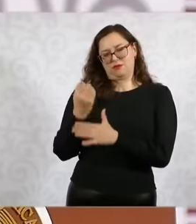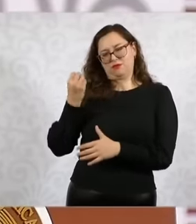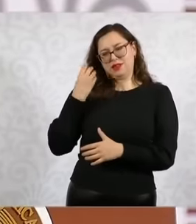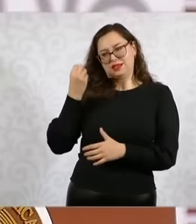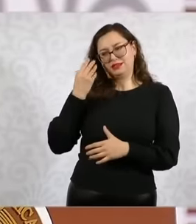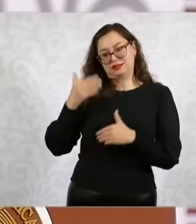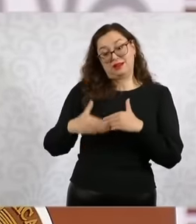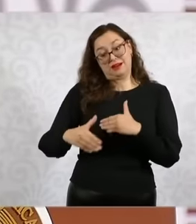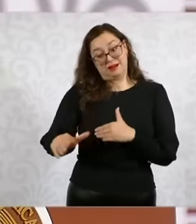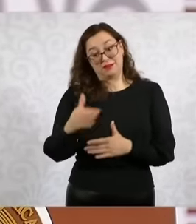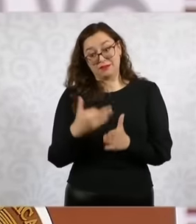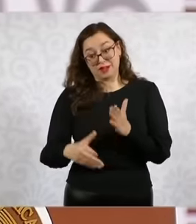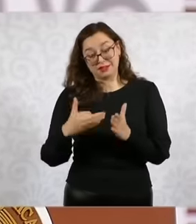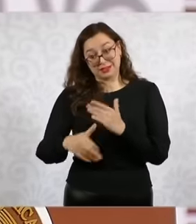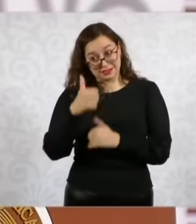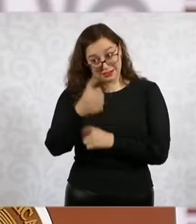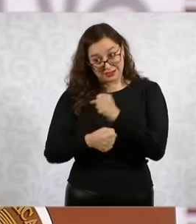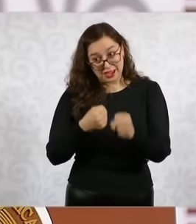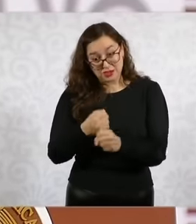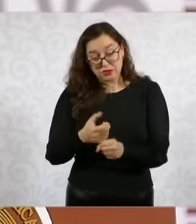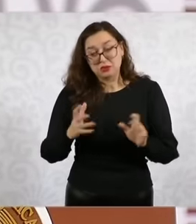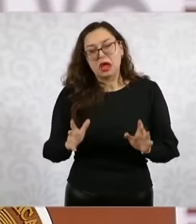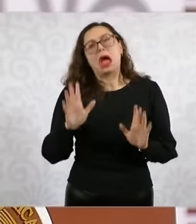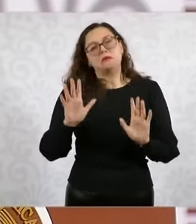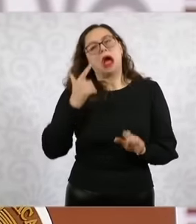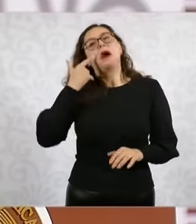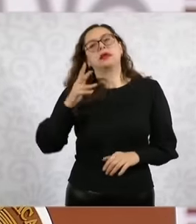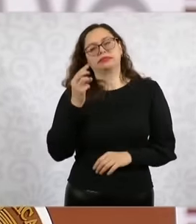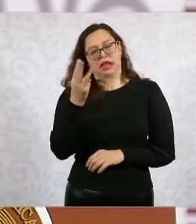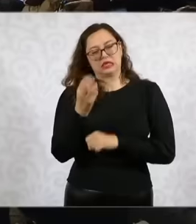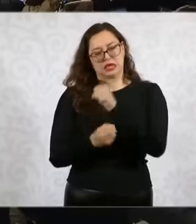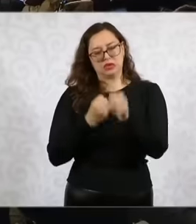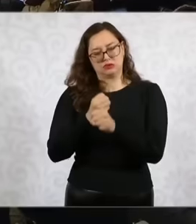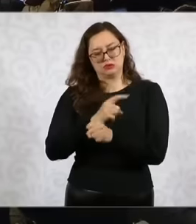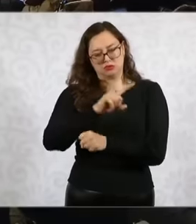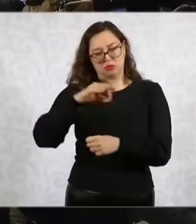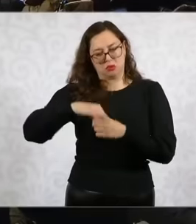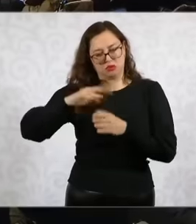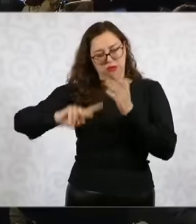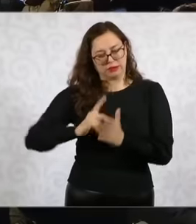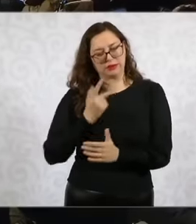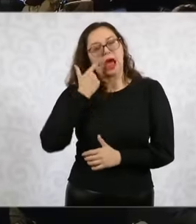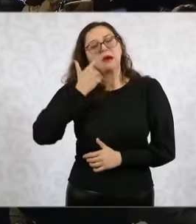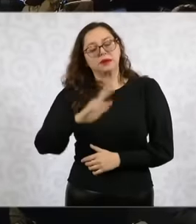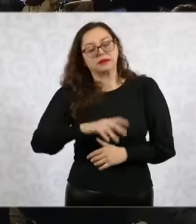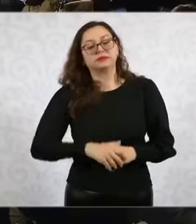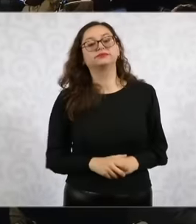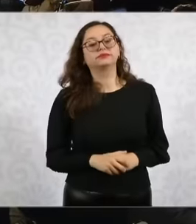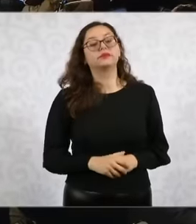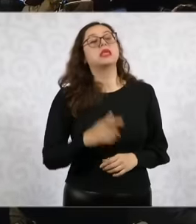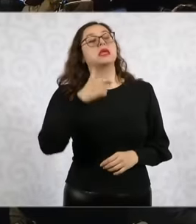6 years left I hope after the revocation of the mandate President Vicente Serrano driver of sincerity